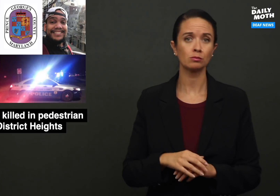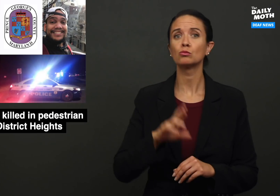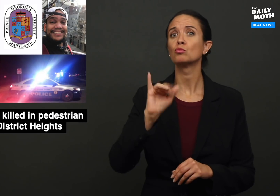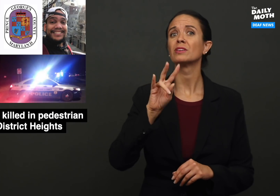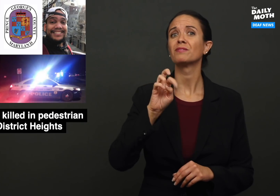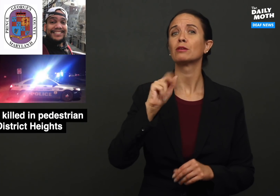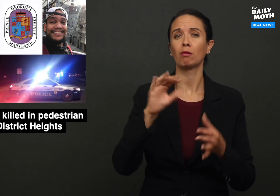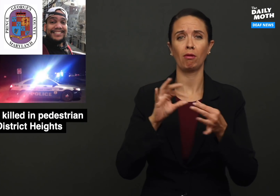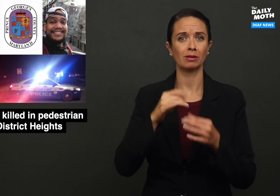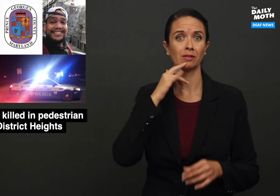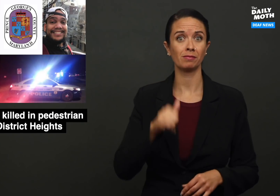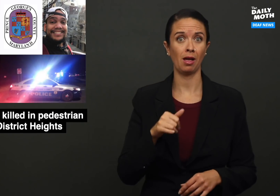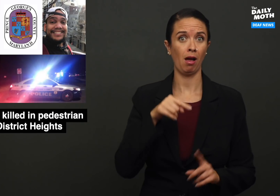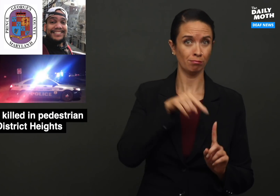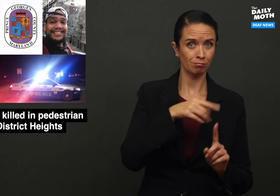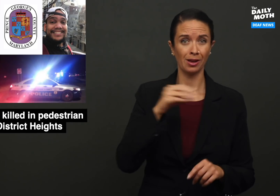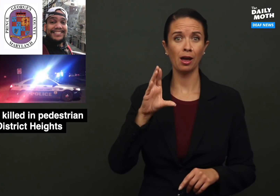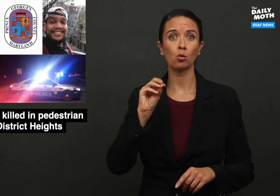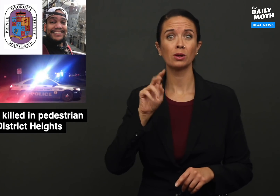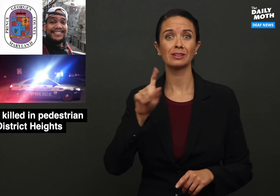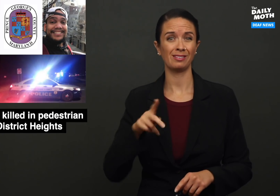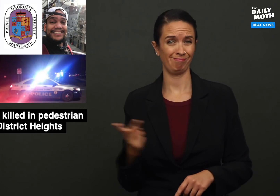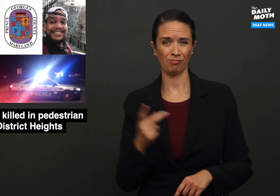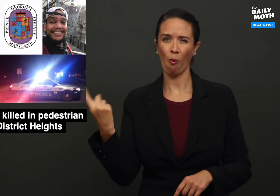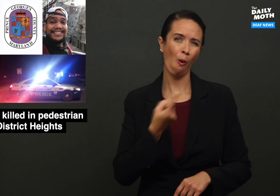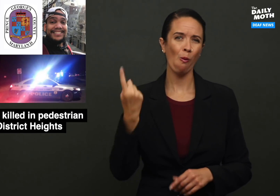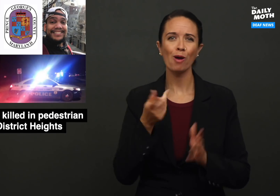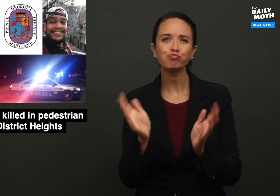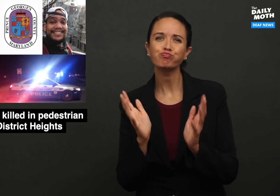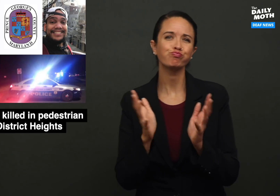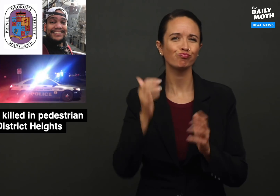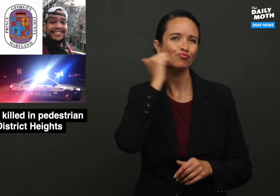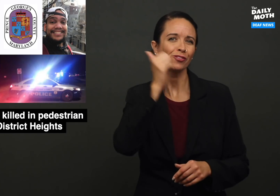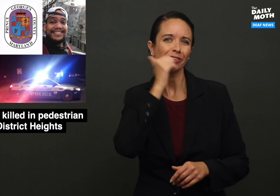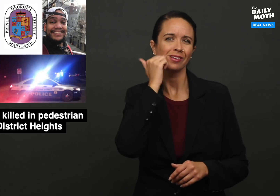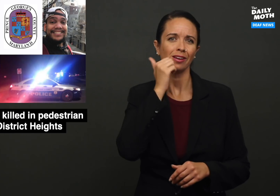Rivera said that she always talks to Cortez everyday